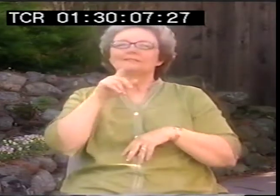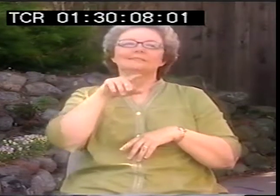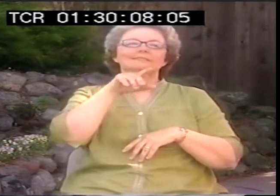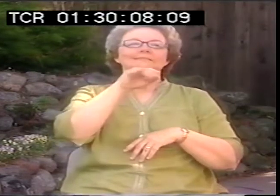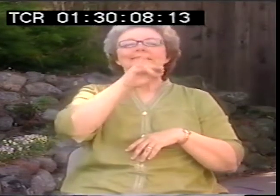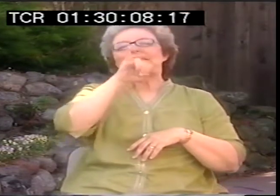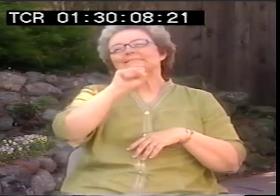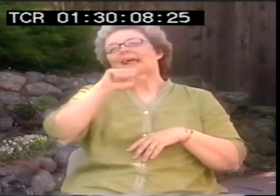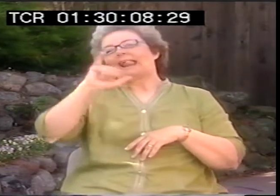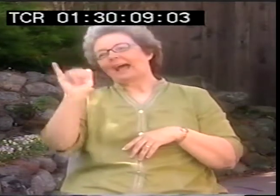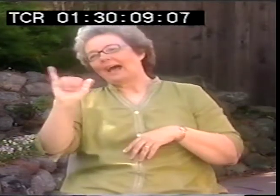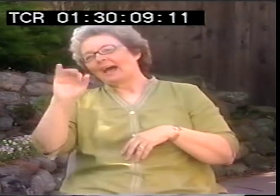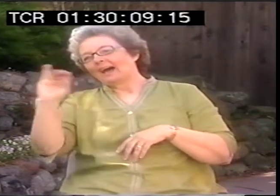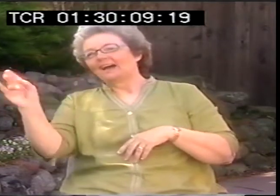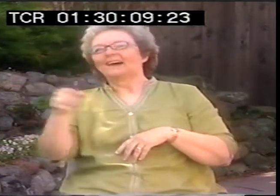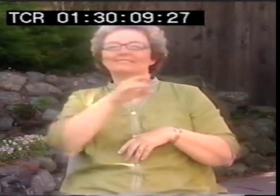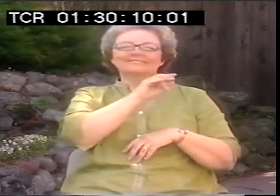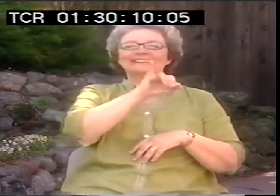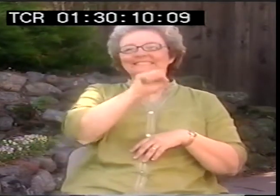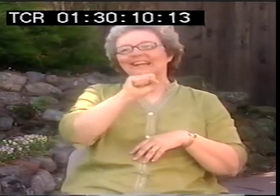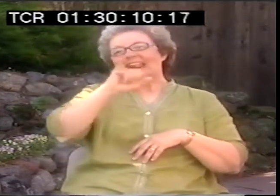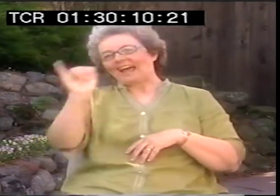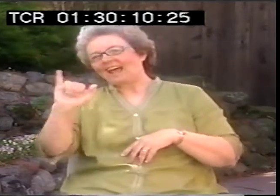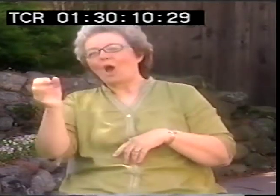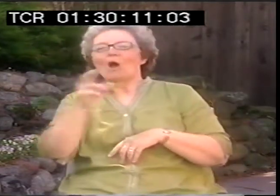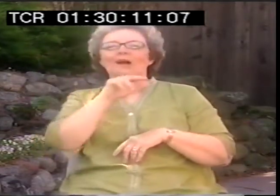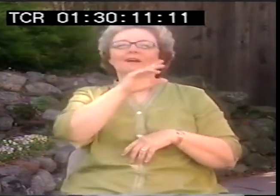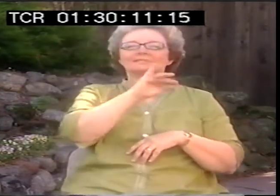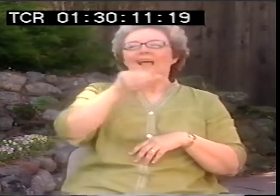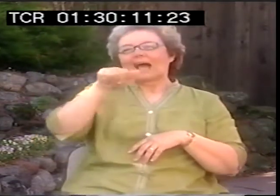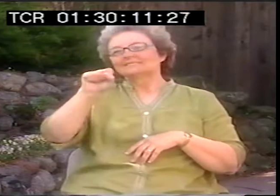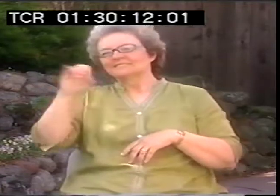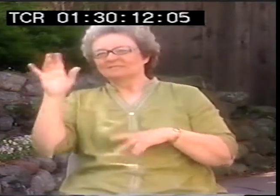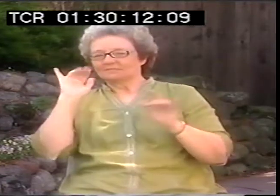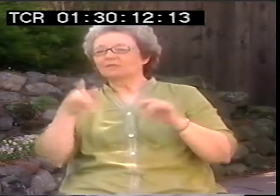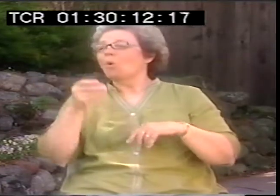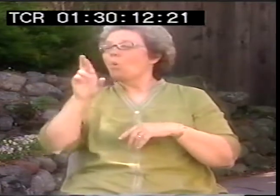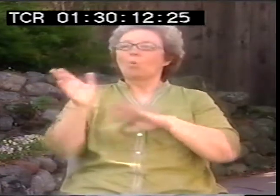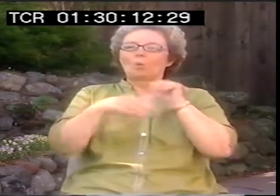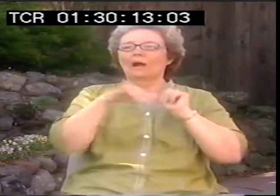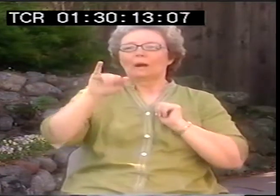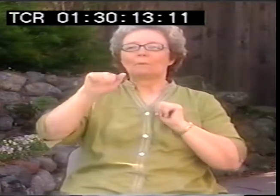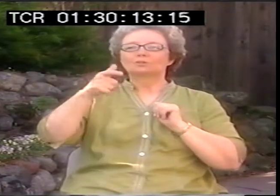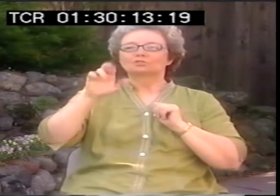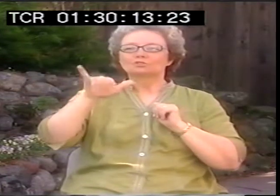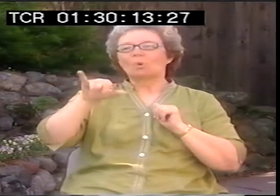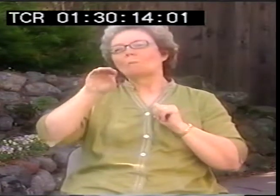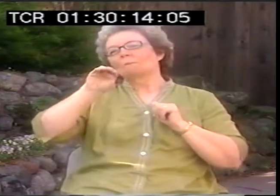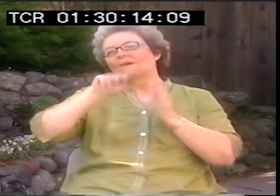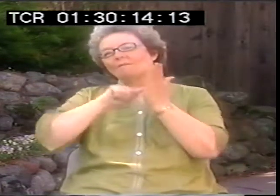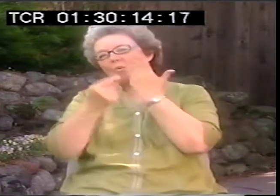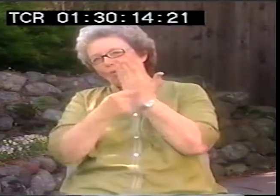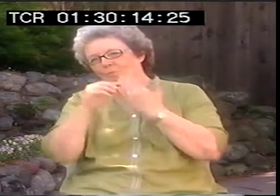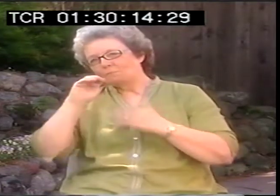English might say, this is like that or this is as big as that, or whatever.